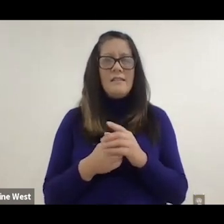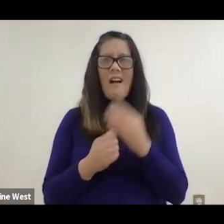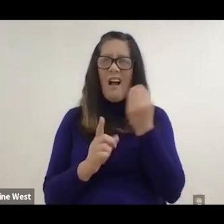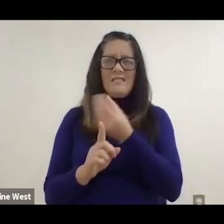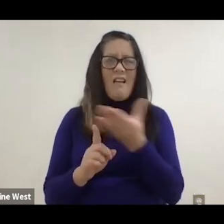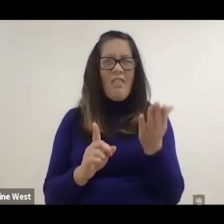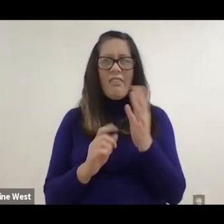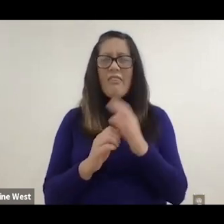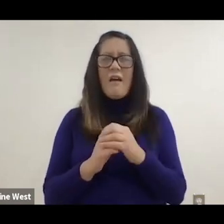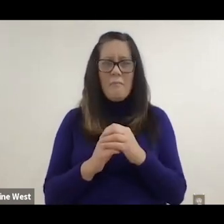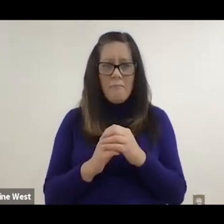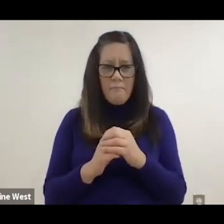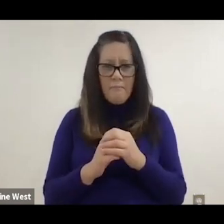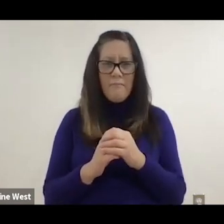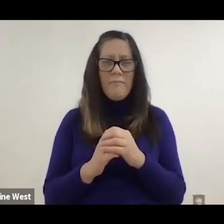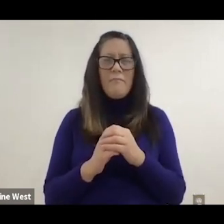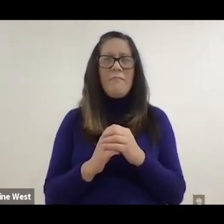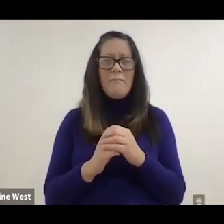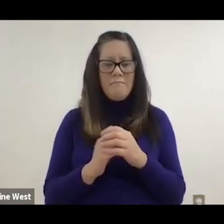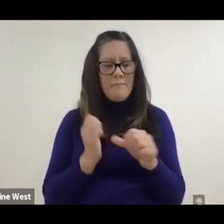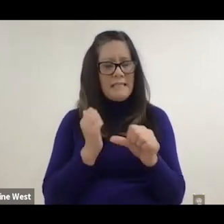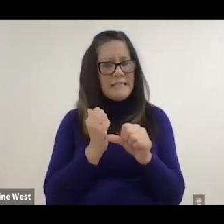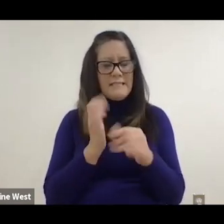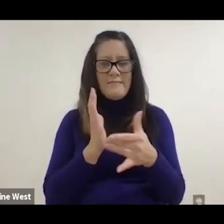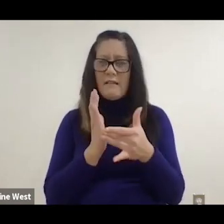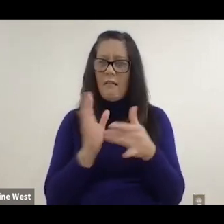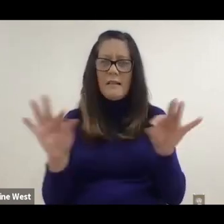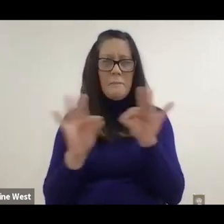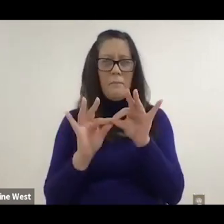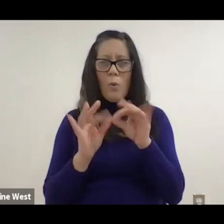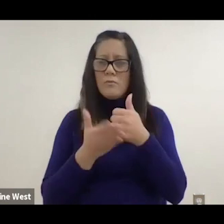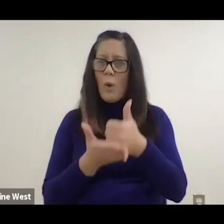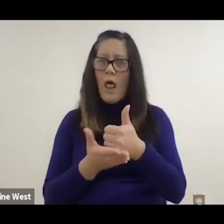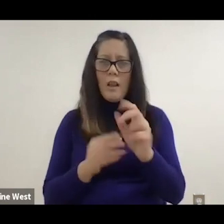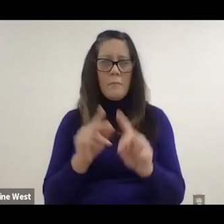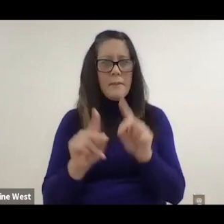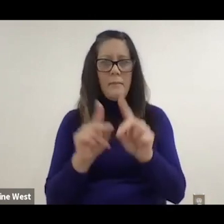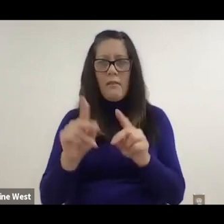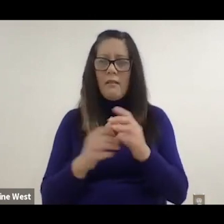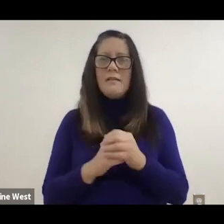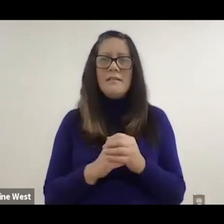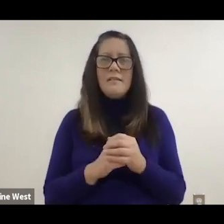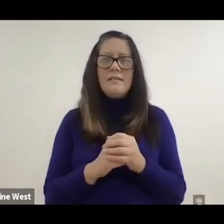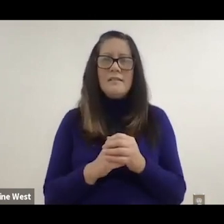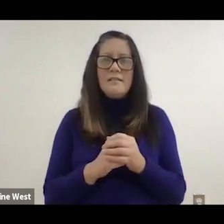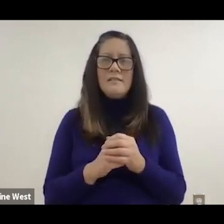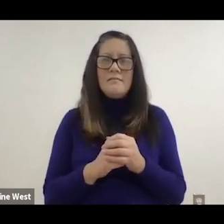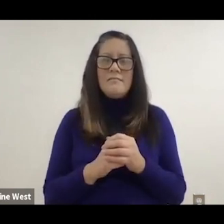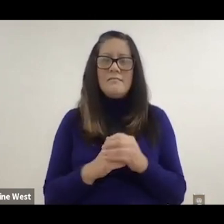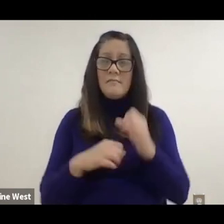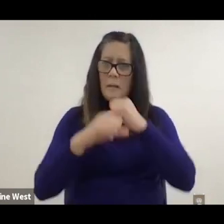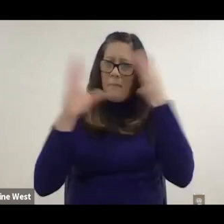that will help people to skills with quite assistive technology. We just think about I wouldn't be